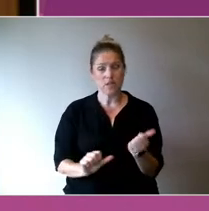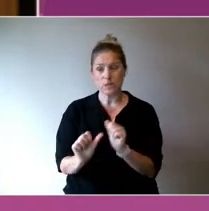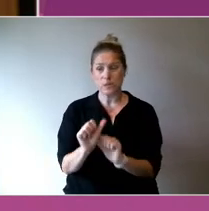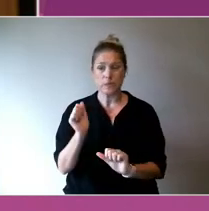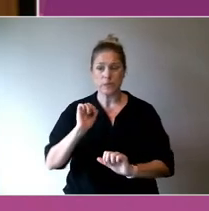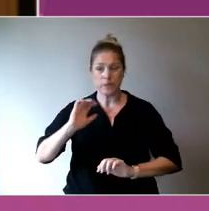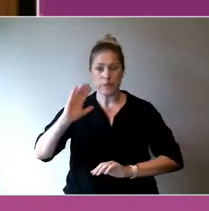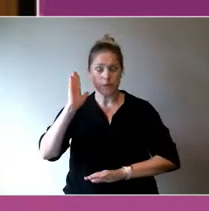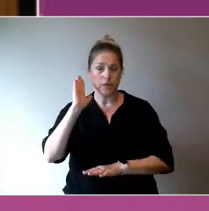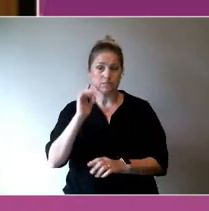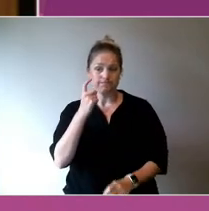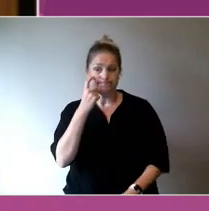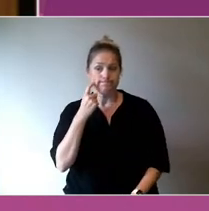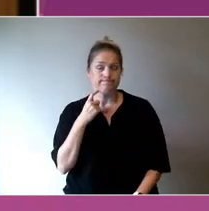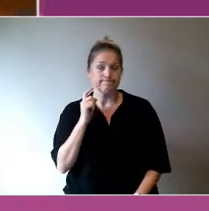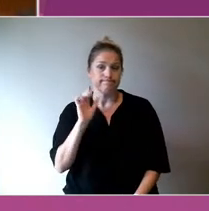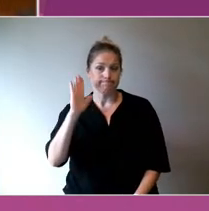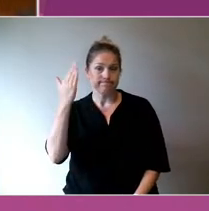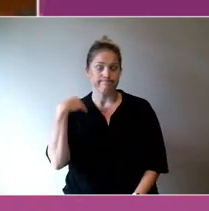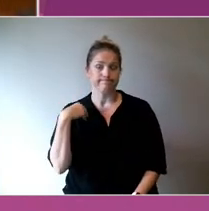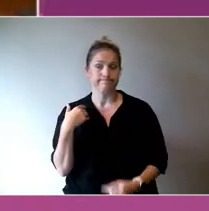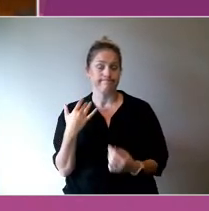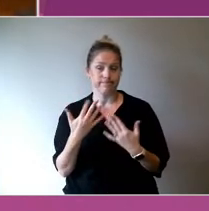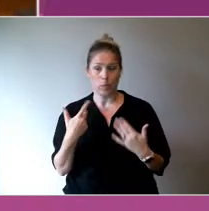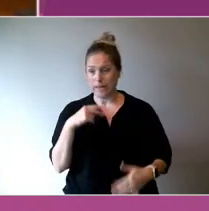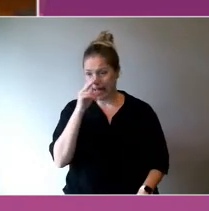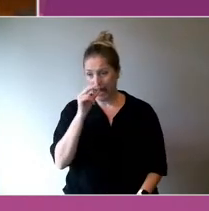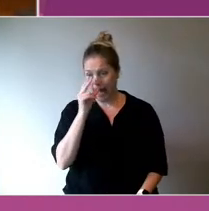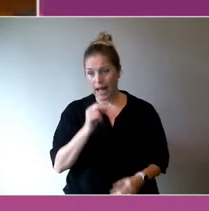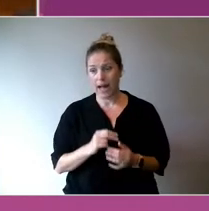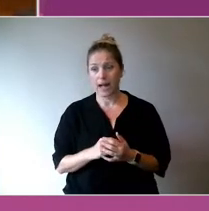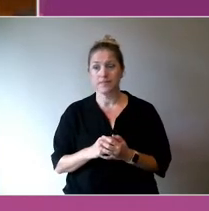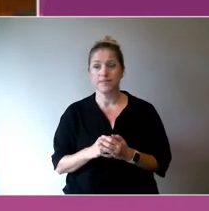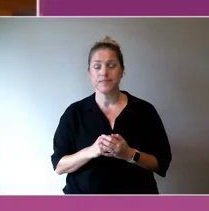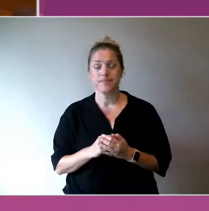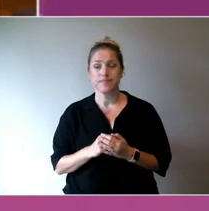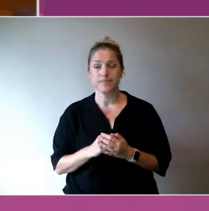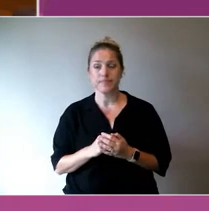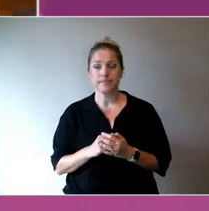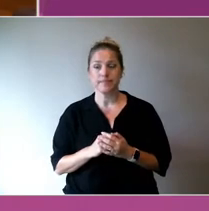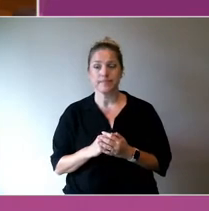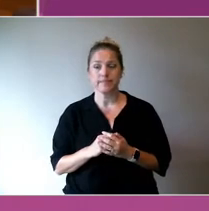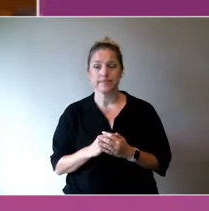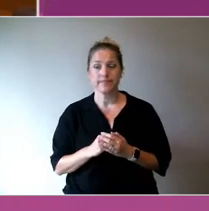When I share that, I now have quite a lot of social capital to manage that.